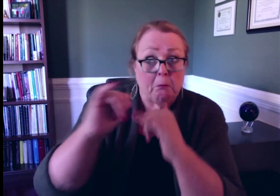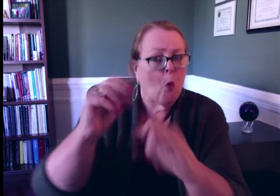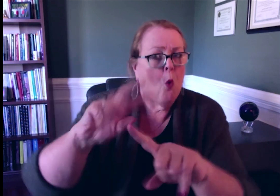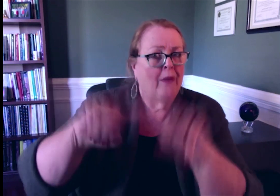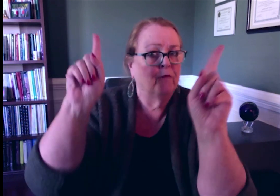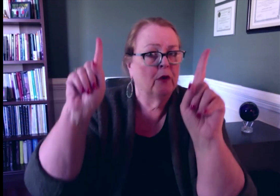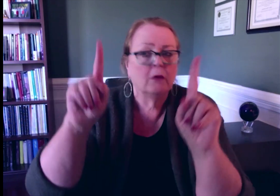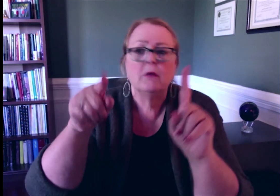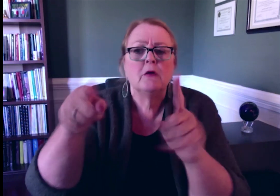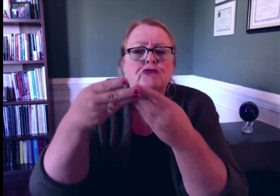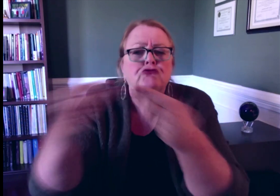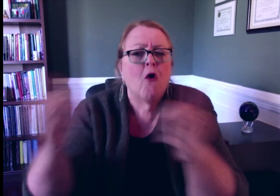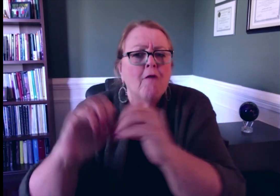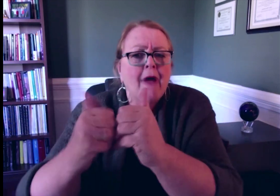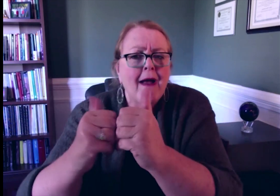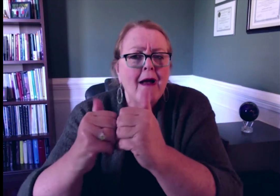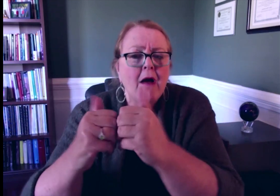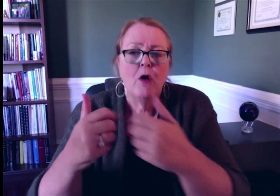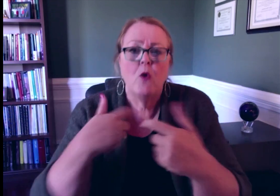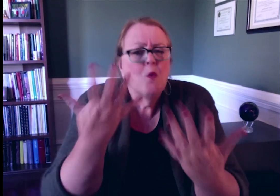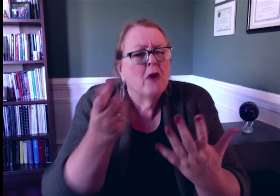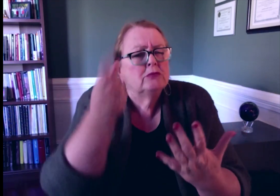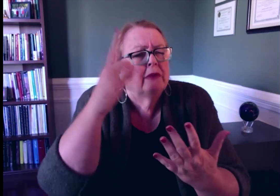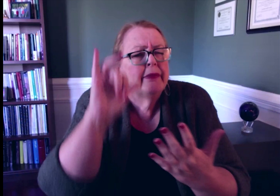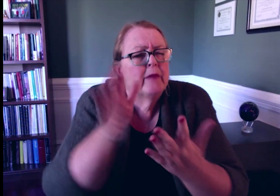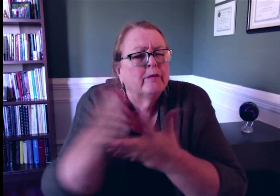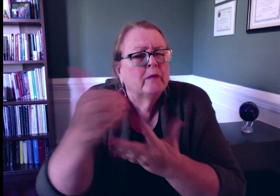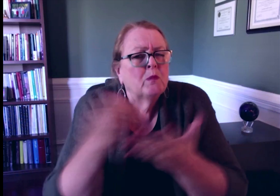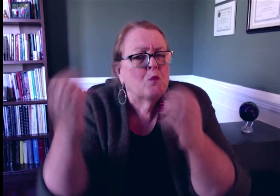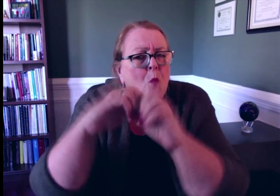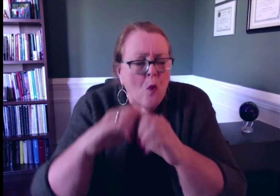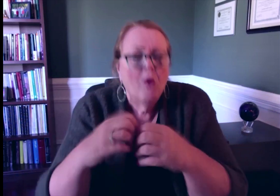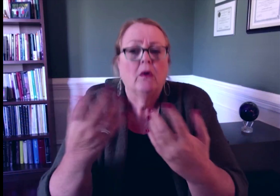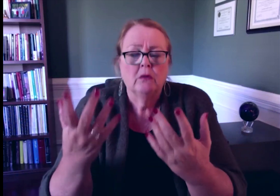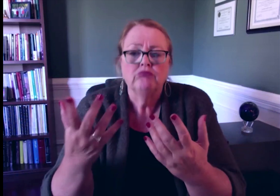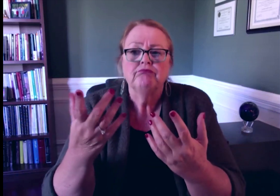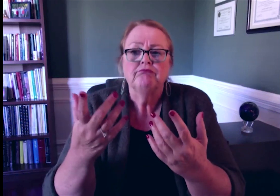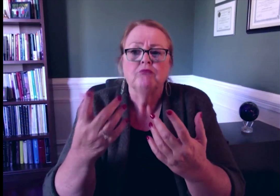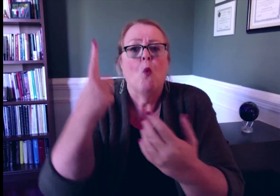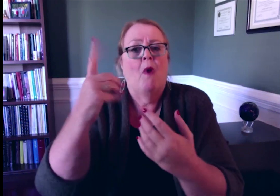they face, what was similar or different from RID, and how did they solve these challenges. We strived to understand their solutions.